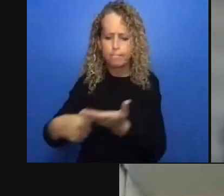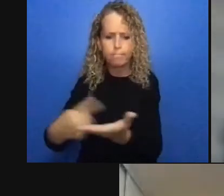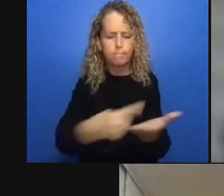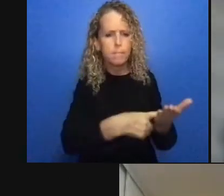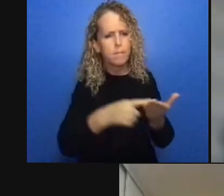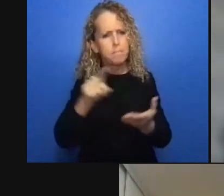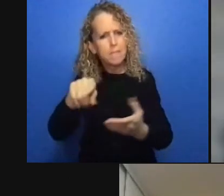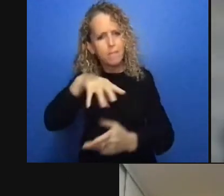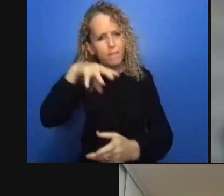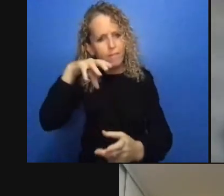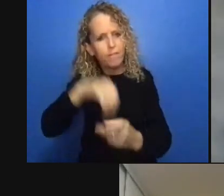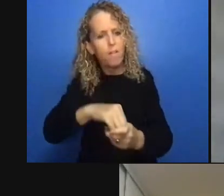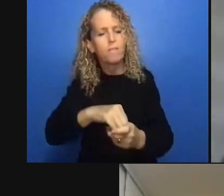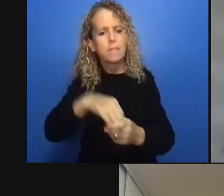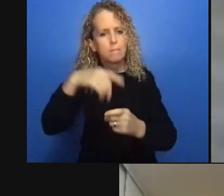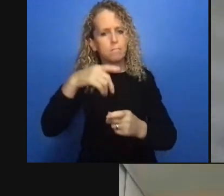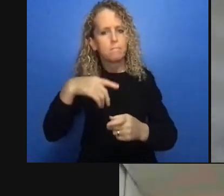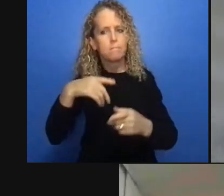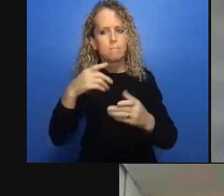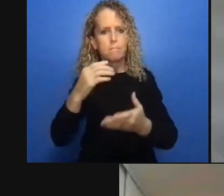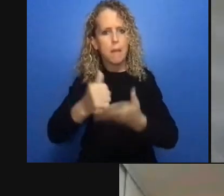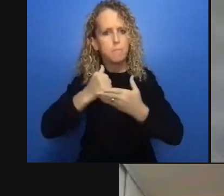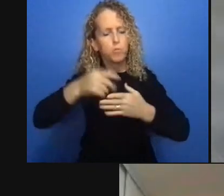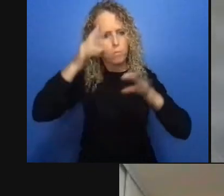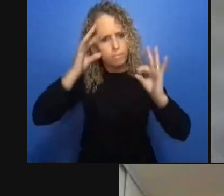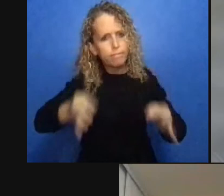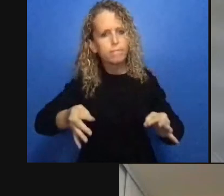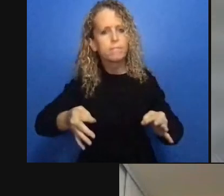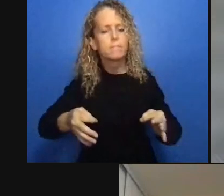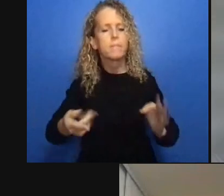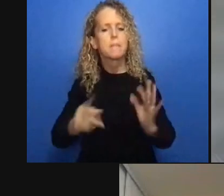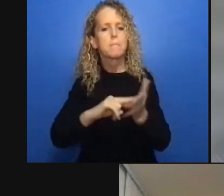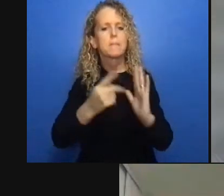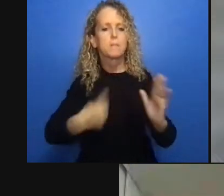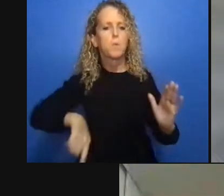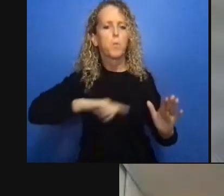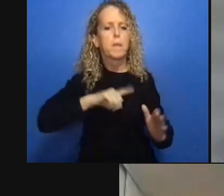and I and I am going to go out on a limb here and think that you are are all going to